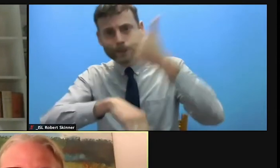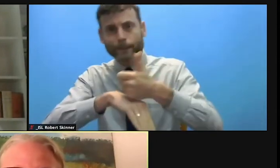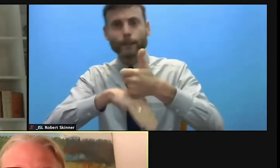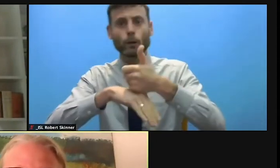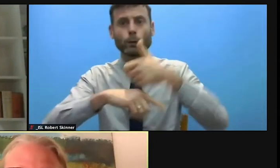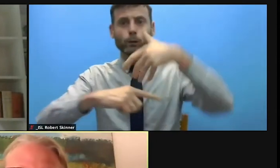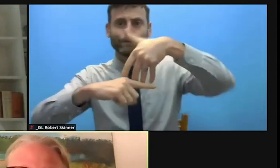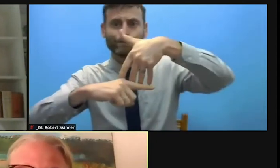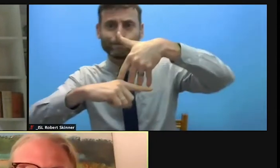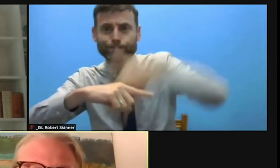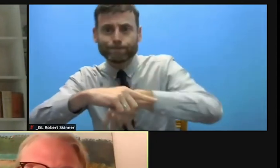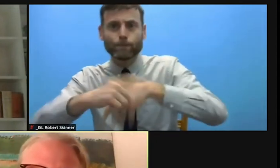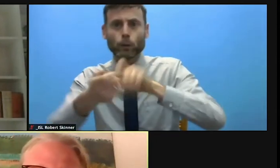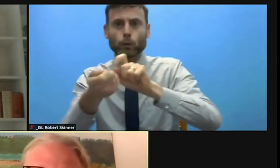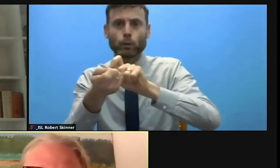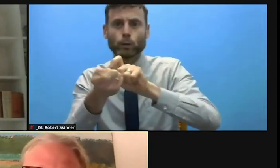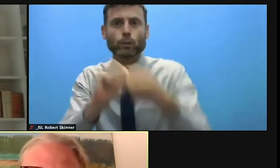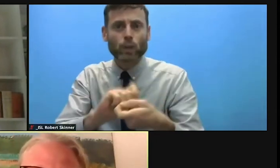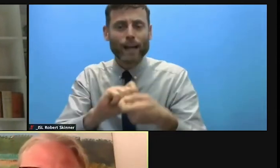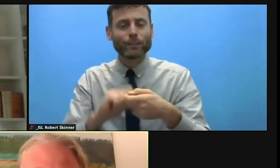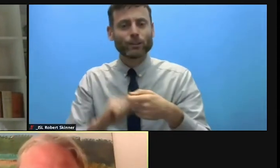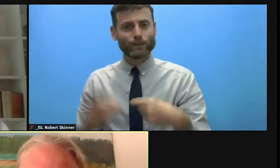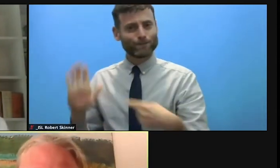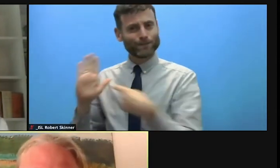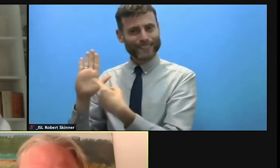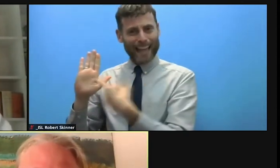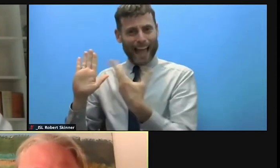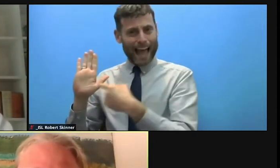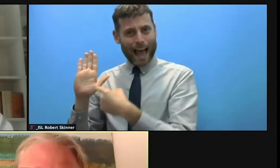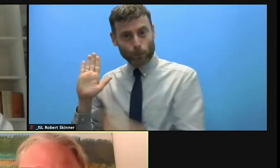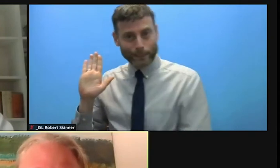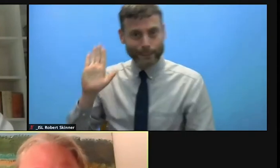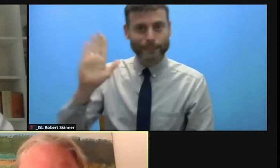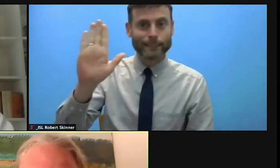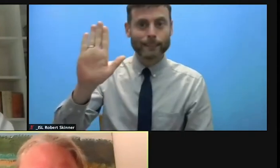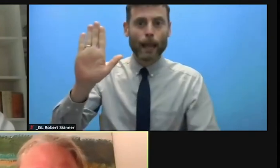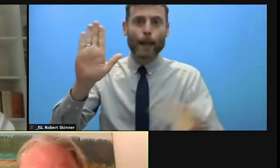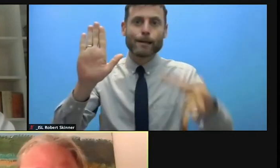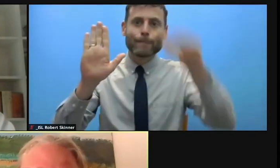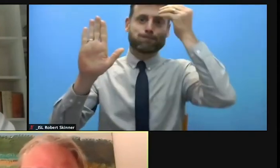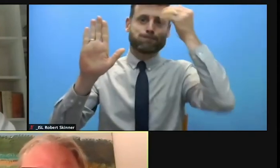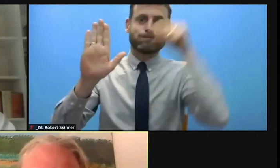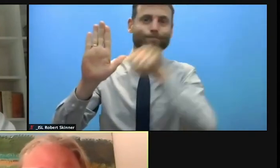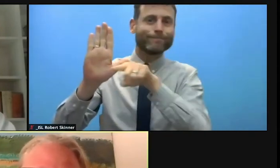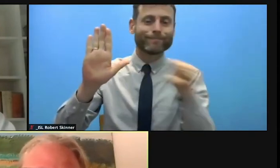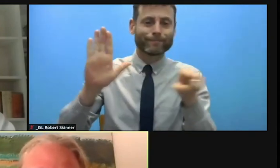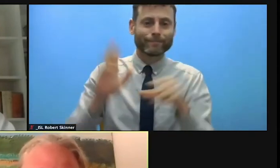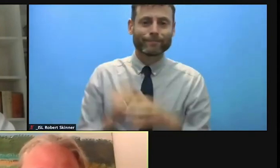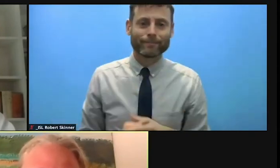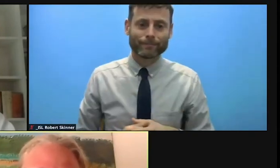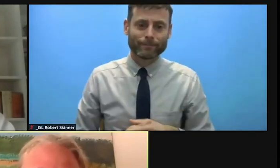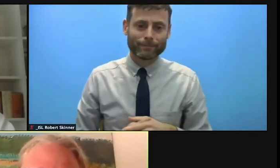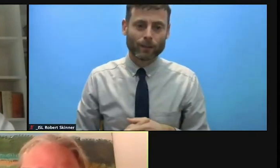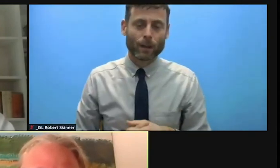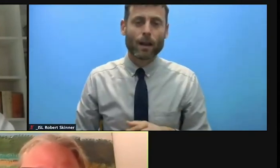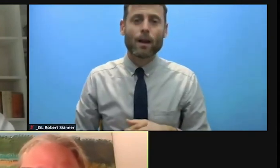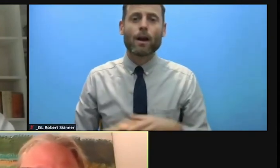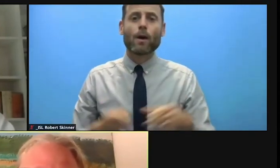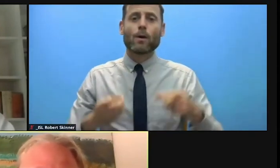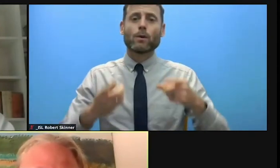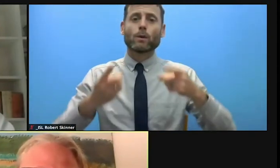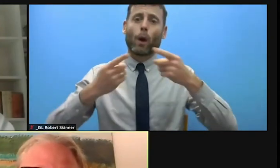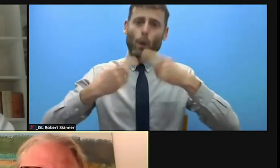But another important factor for us is also that we need to change our view on